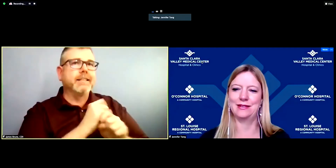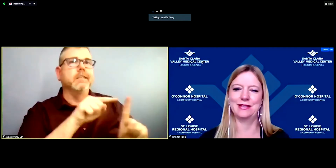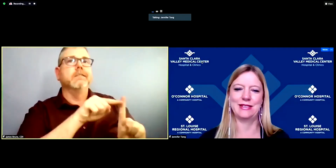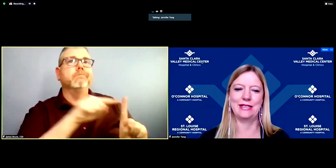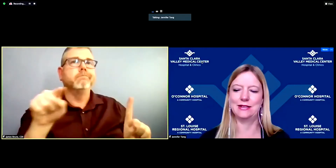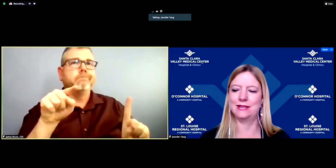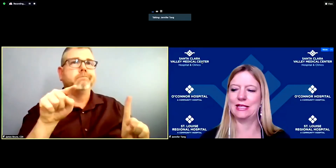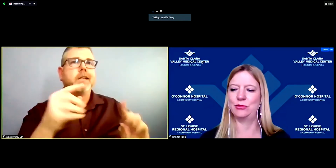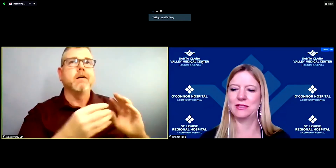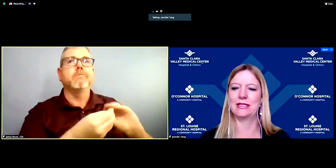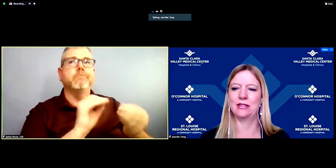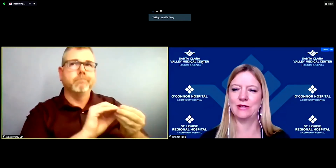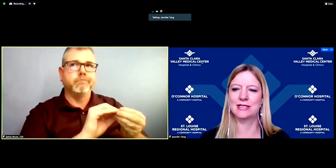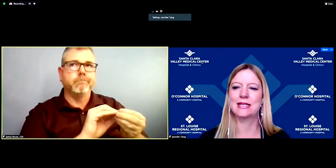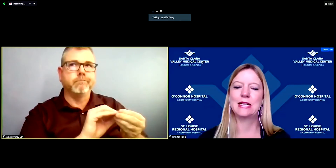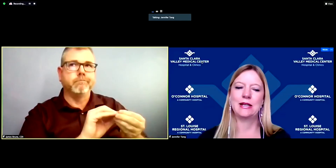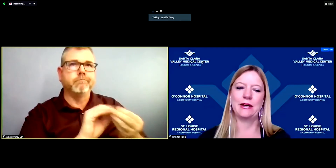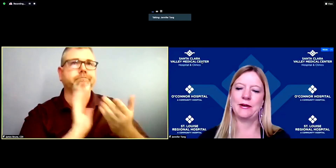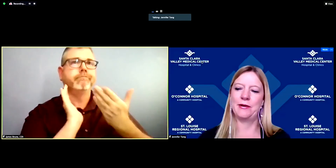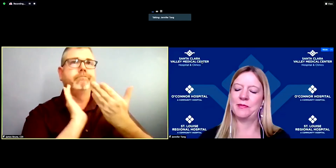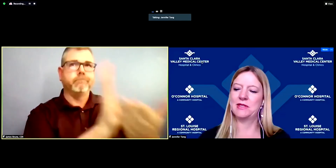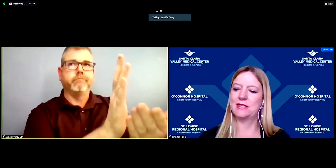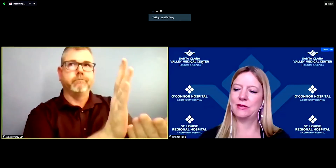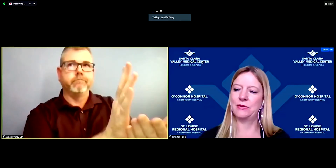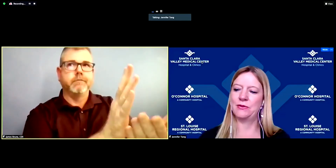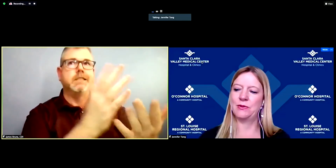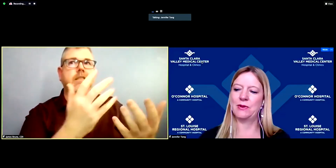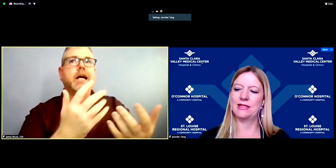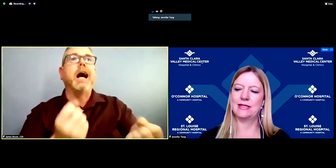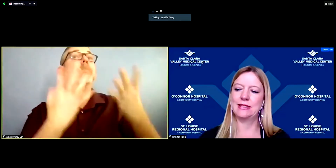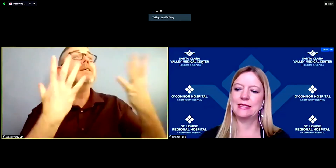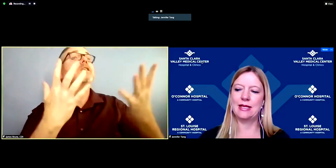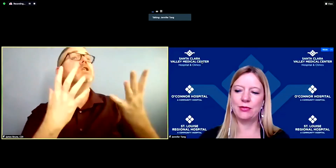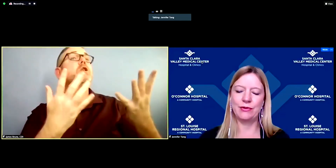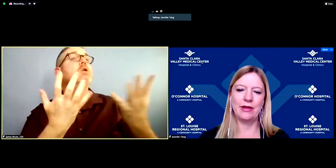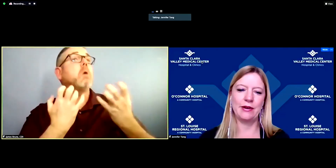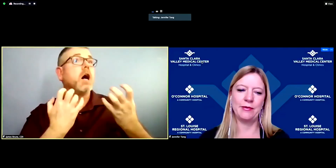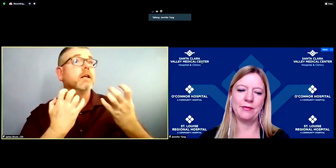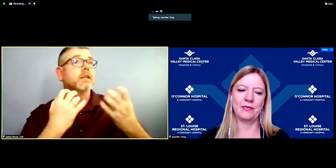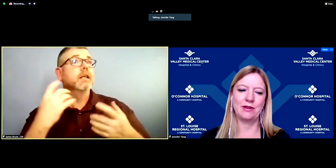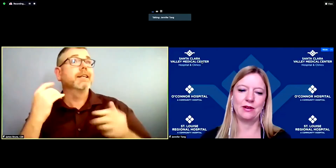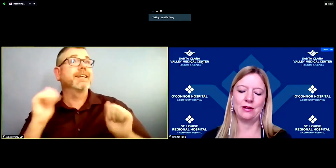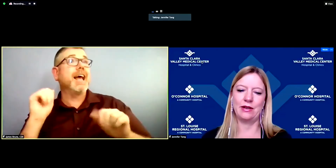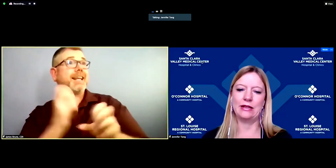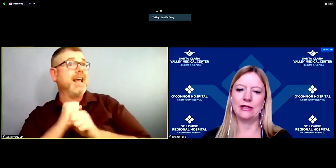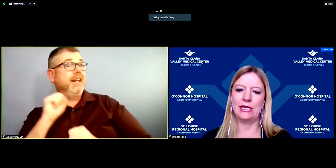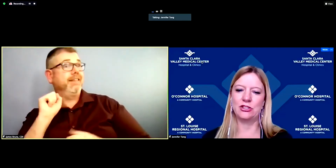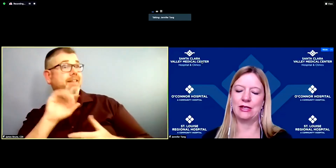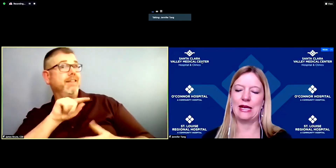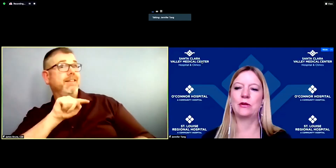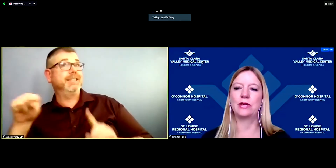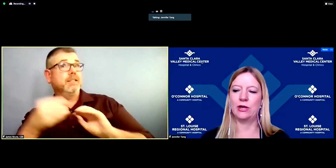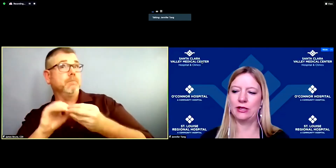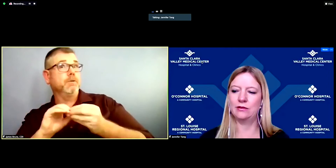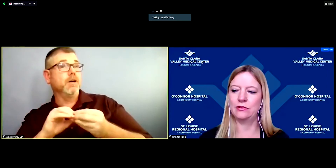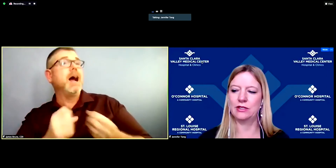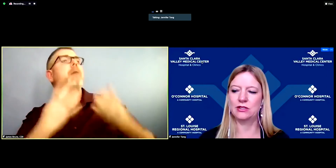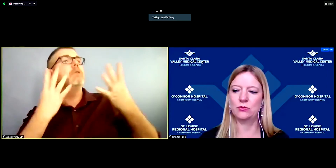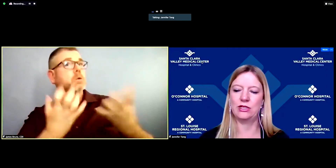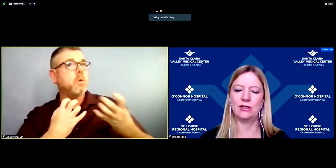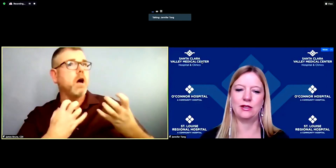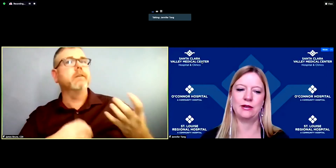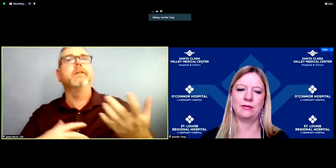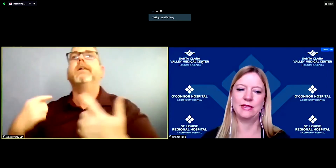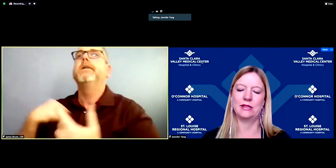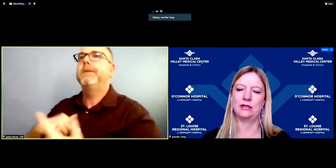the state is able to give us. um So as an example, our allocation countywide for next week is on the